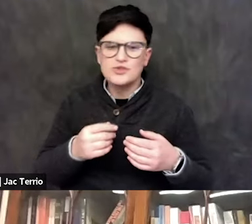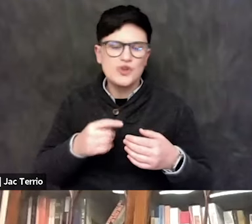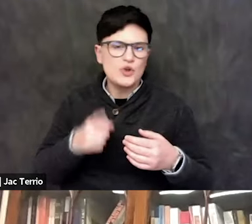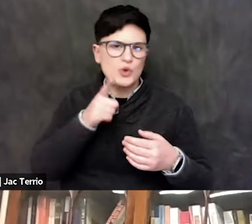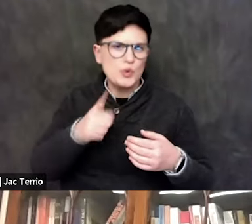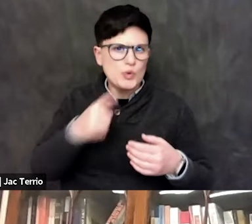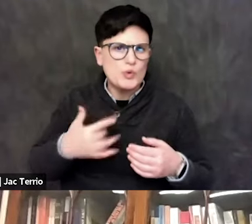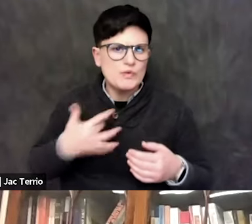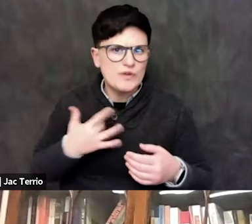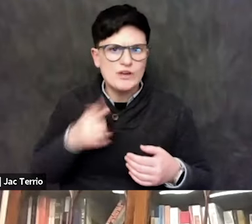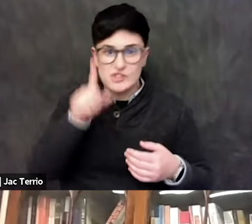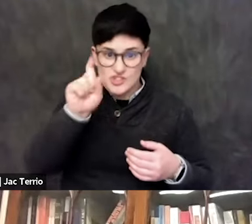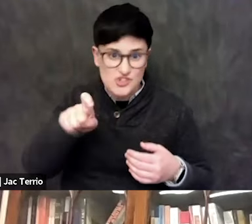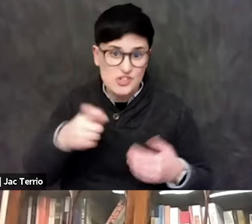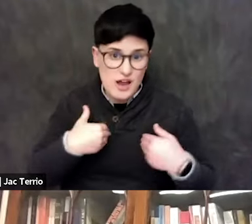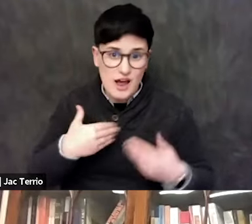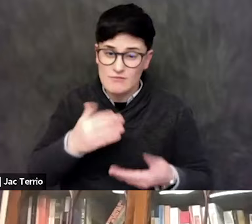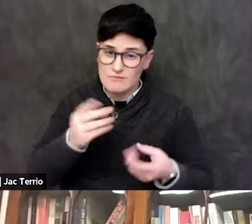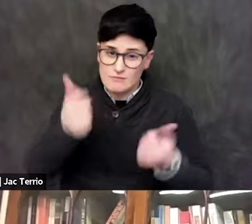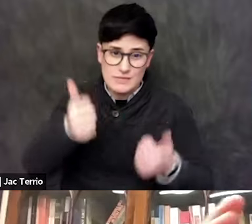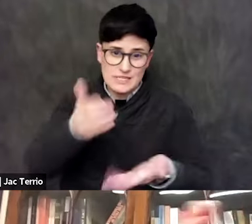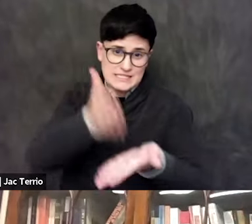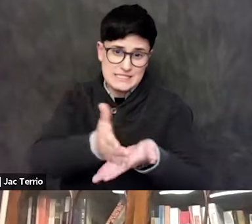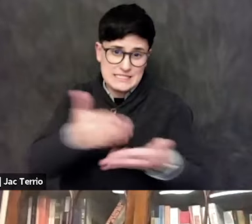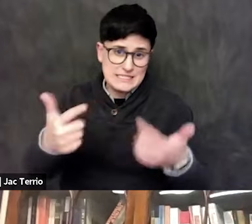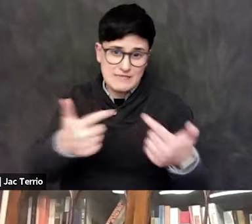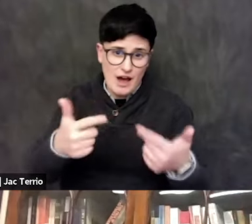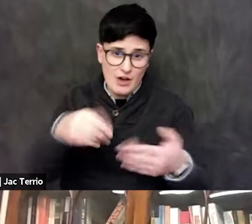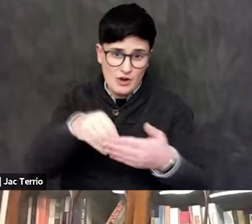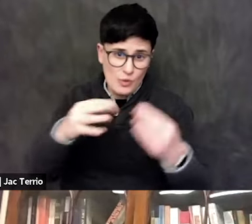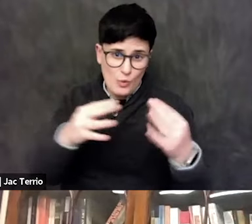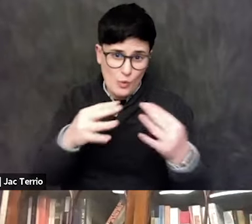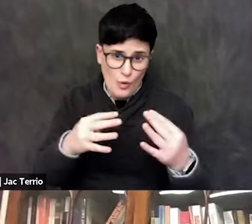an immediate ceasefire in the war right now. And then some people are saying that